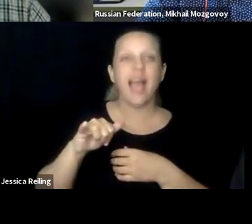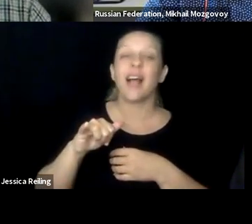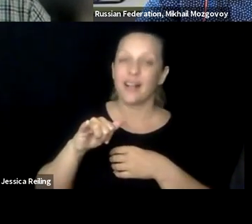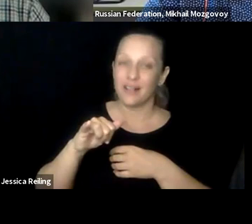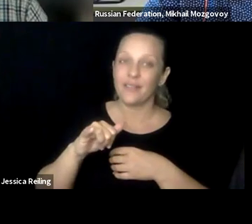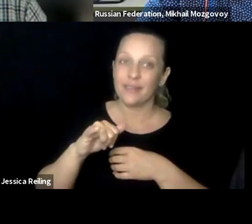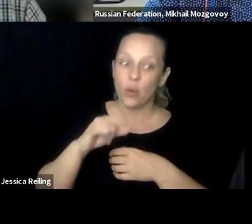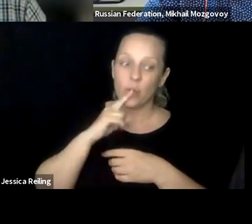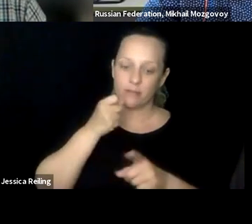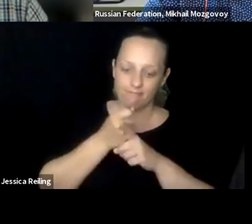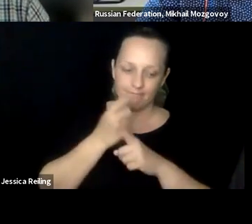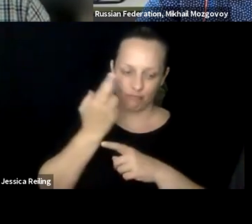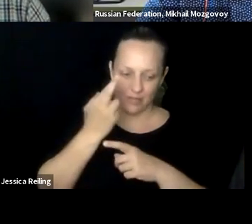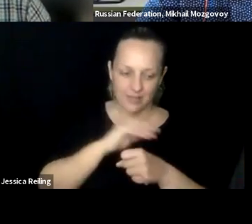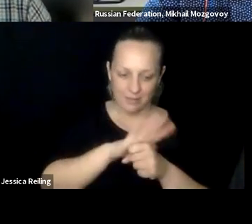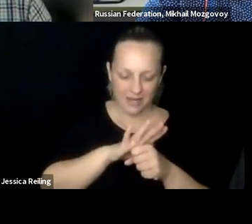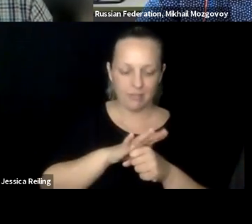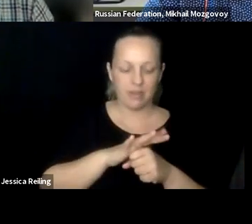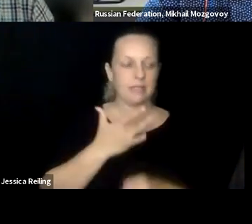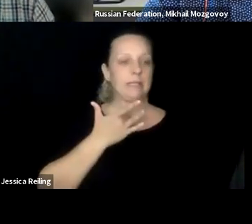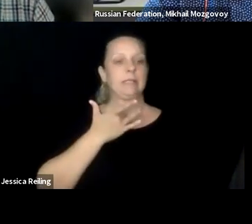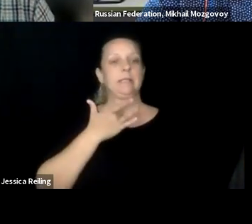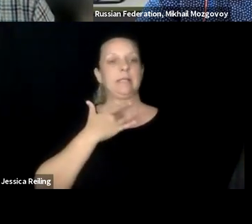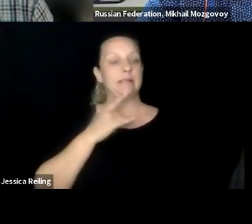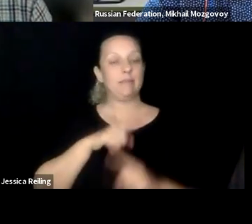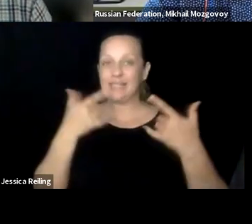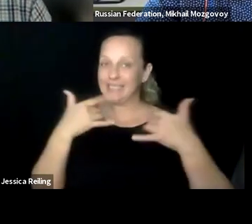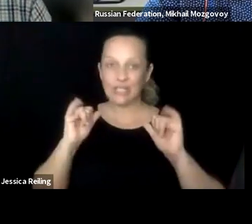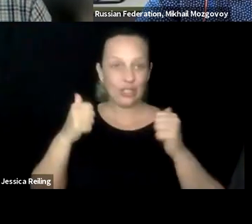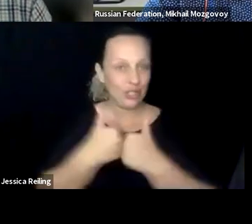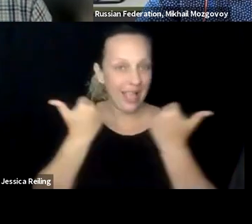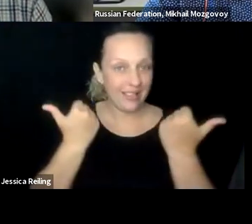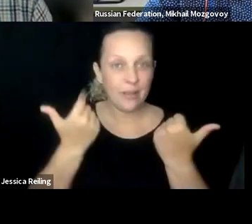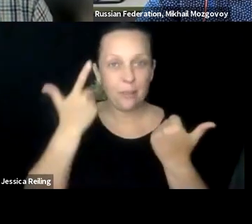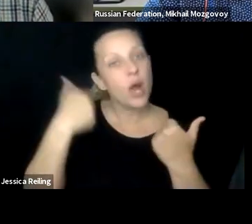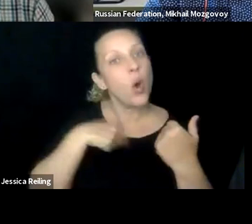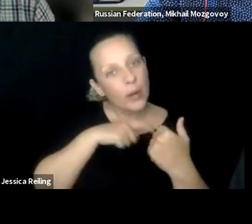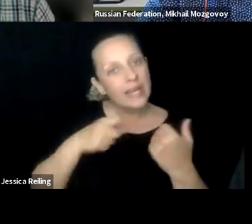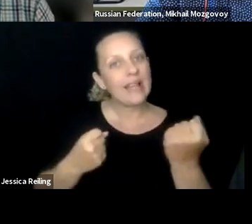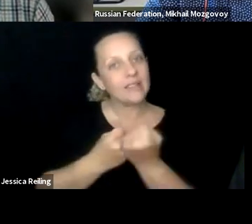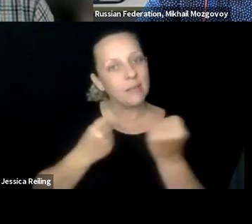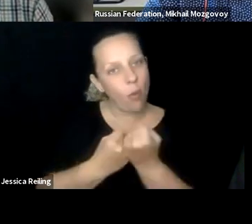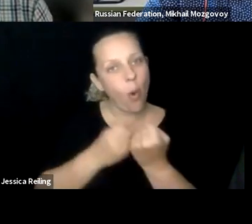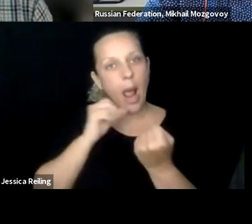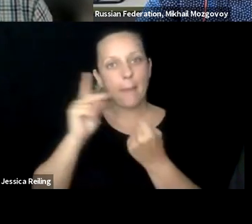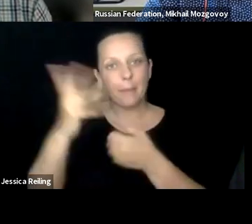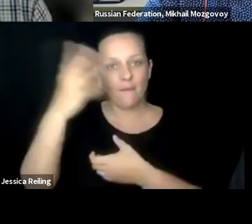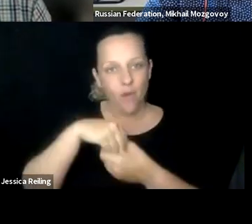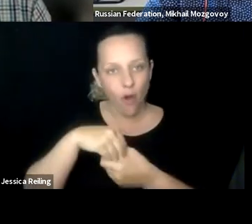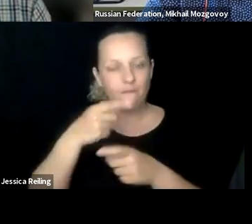and online services that have been provided to our students during the pandemic. And that's something that is always a challenge